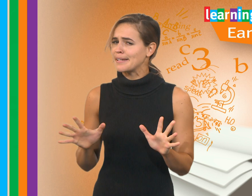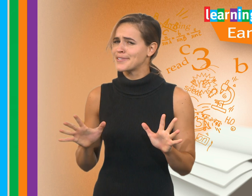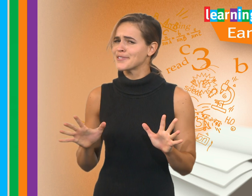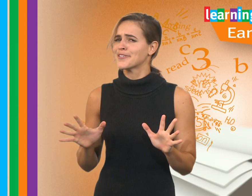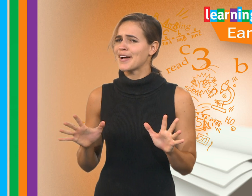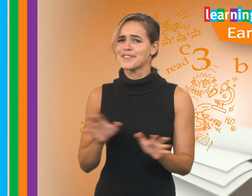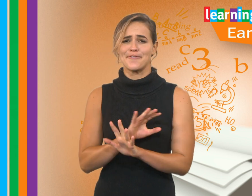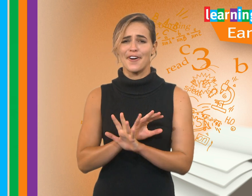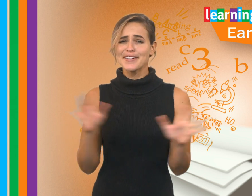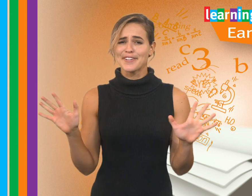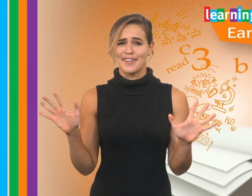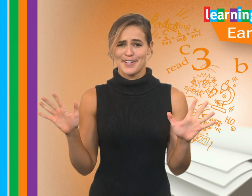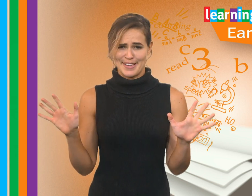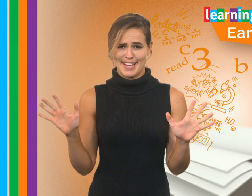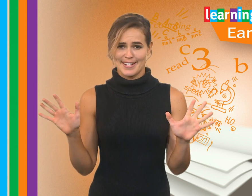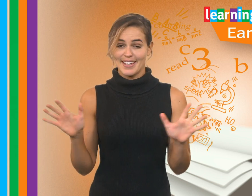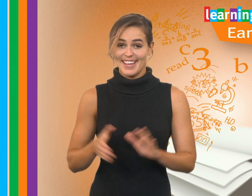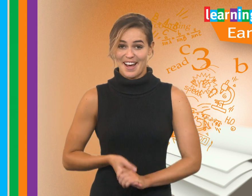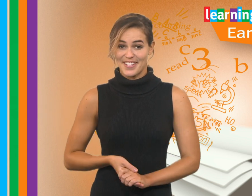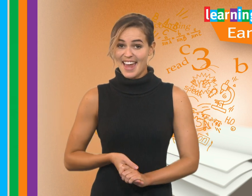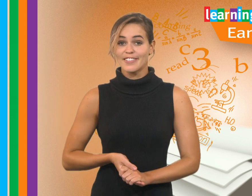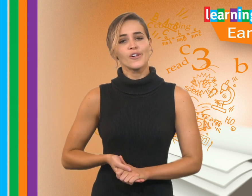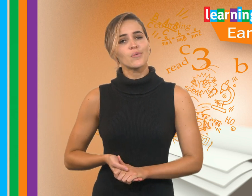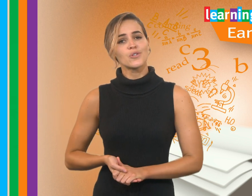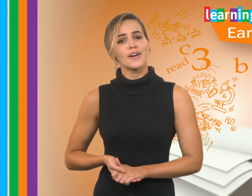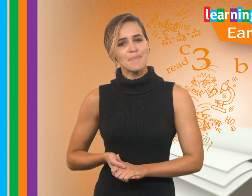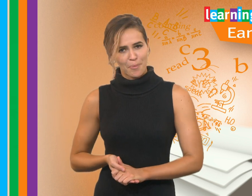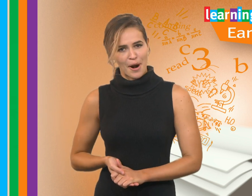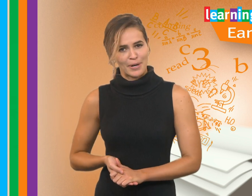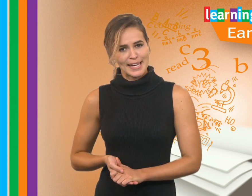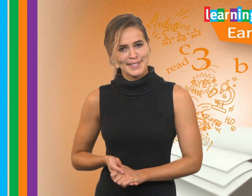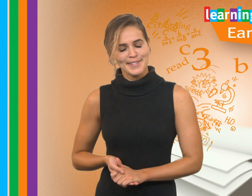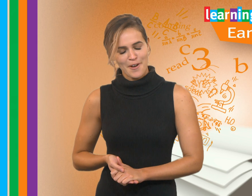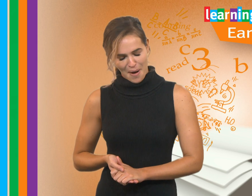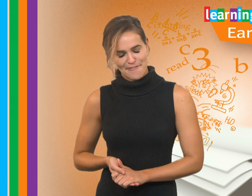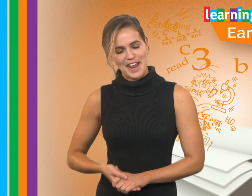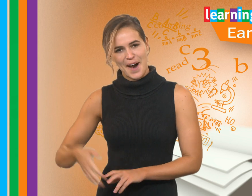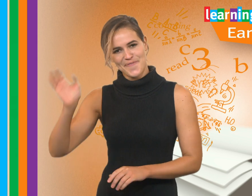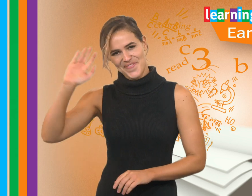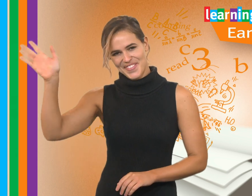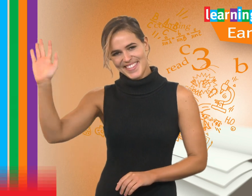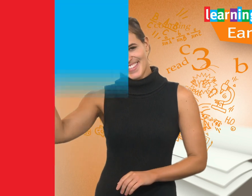in school grounds right across Queensland. And, after that, Luke will join the middle primary kids. So bye for now!